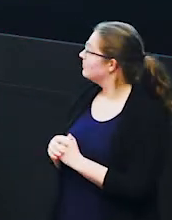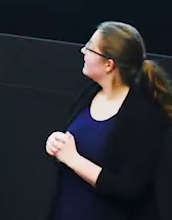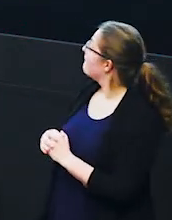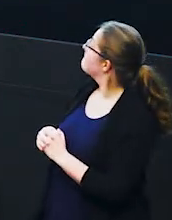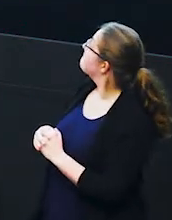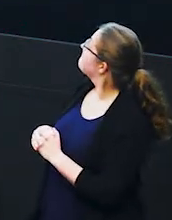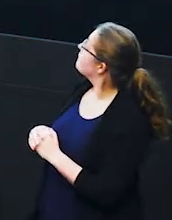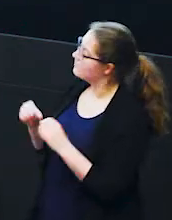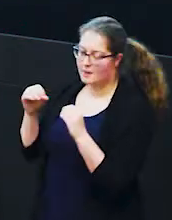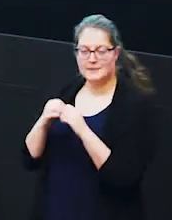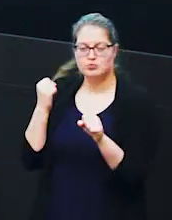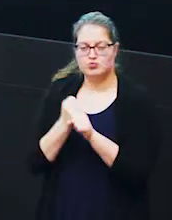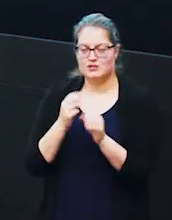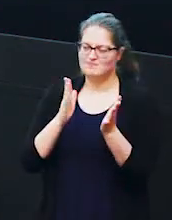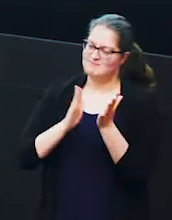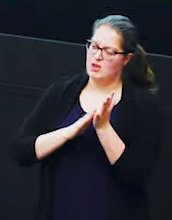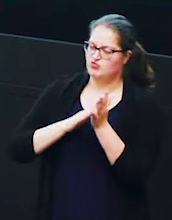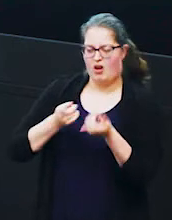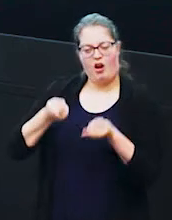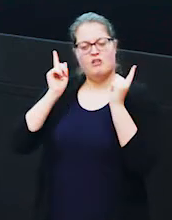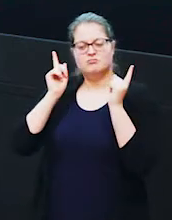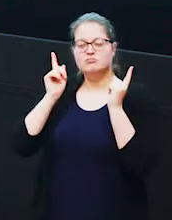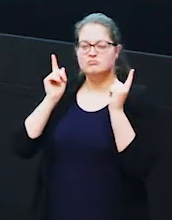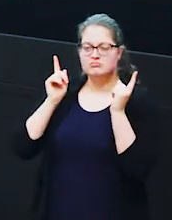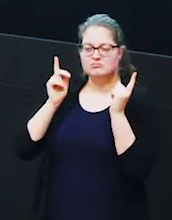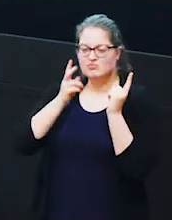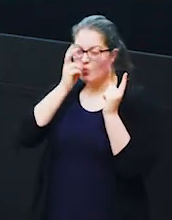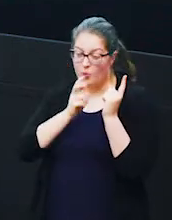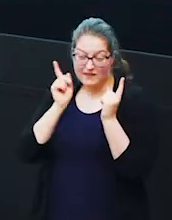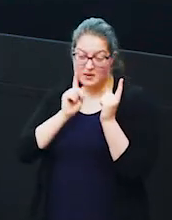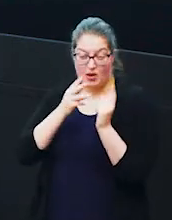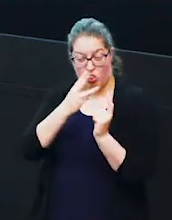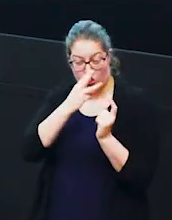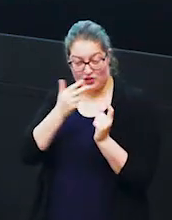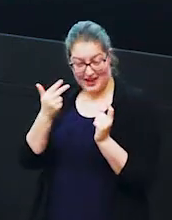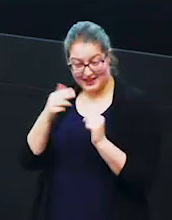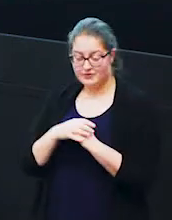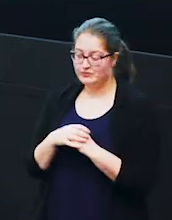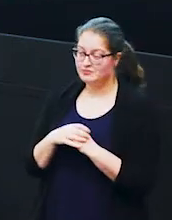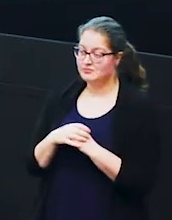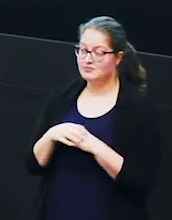is our matriarch she's the oldest elephant in the family she's 38 years old in her family are also